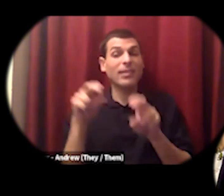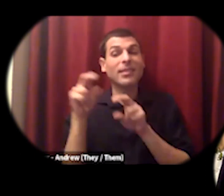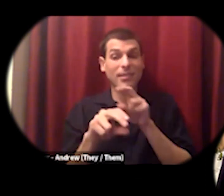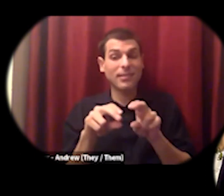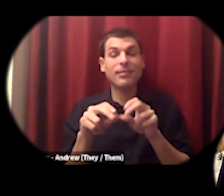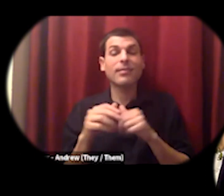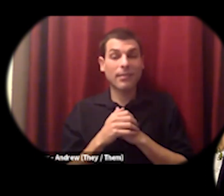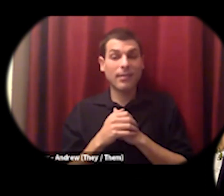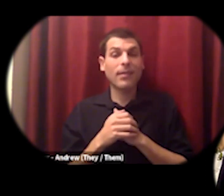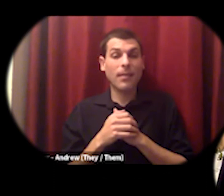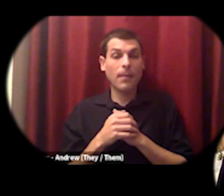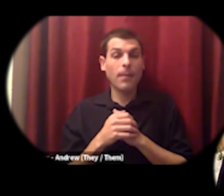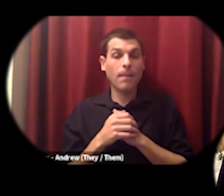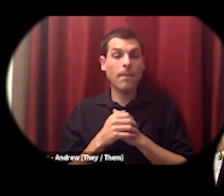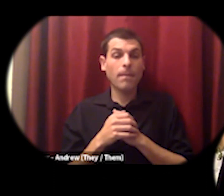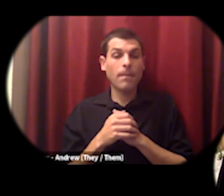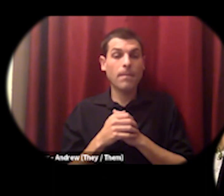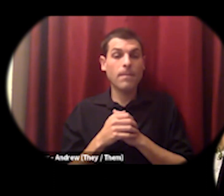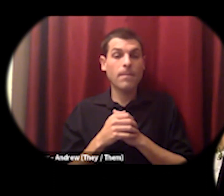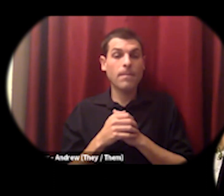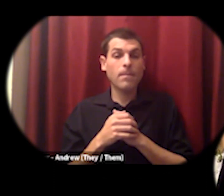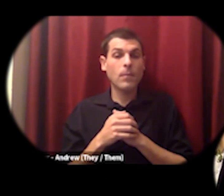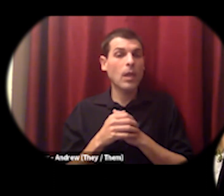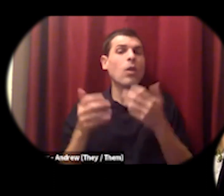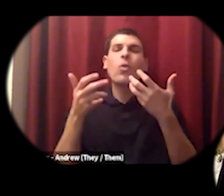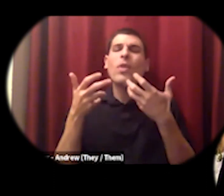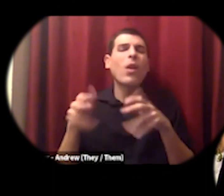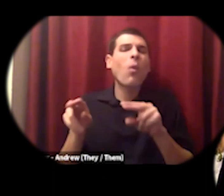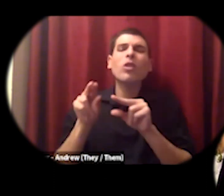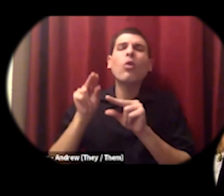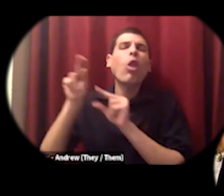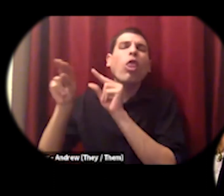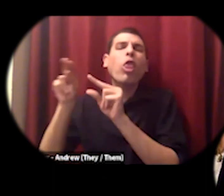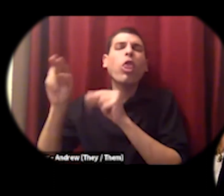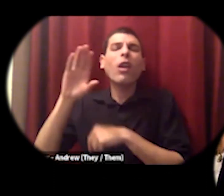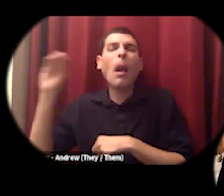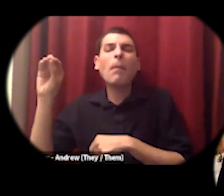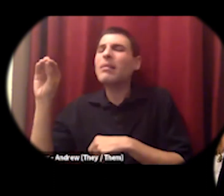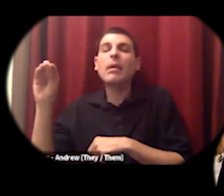put their money only in those things that are profit motivated they recognize that there are